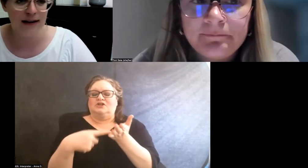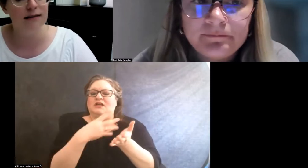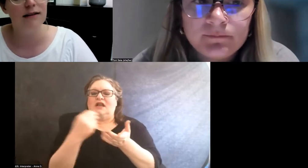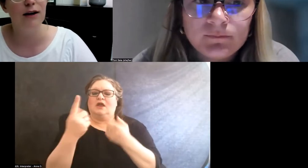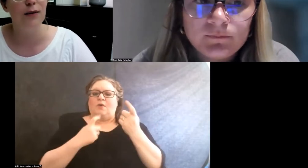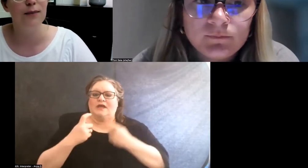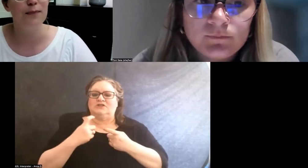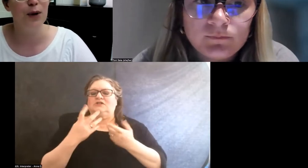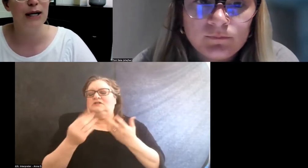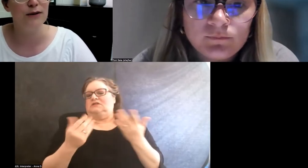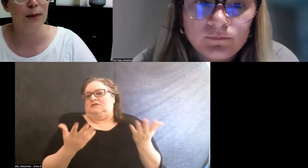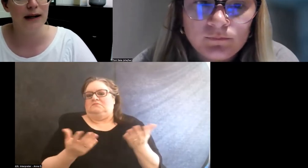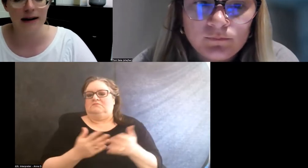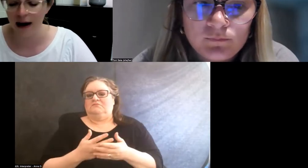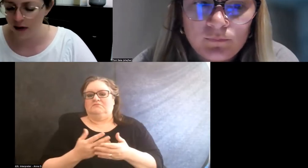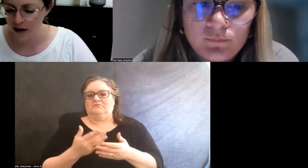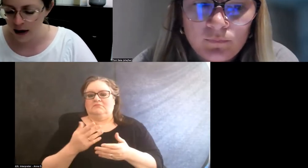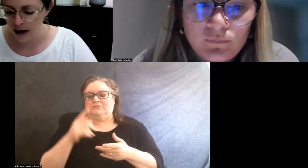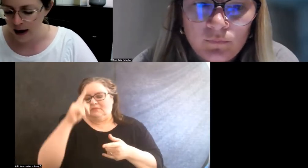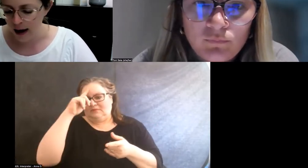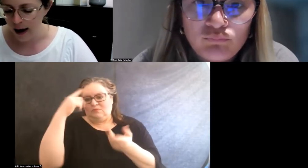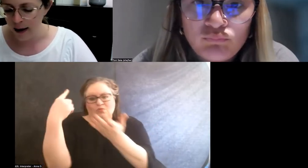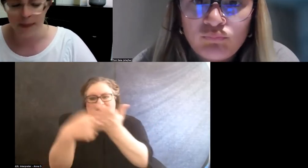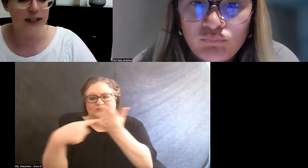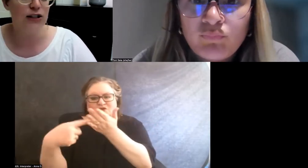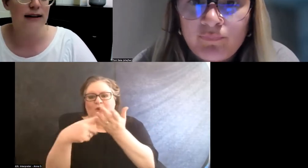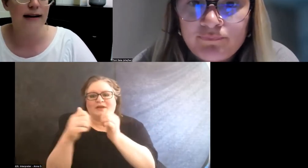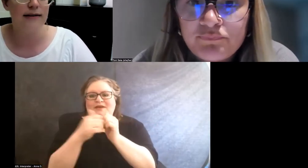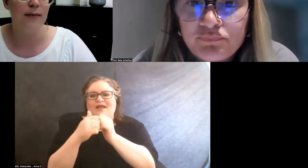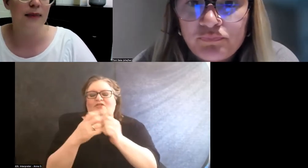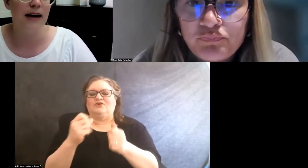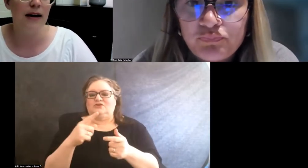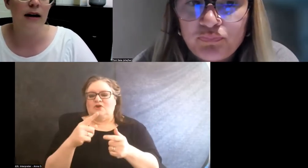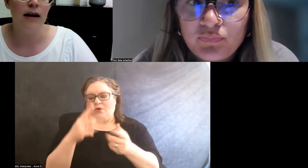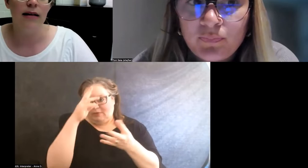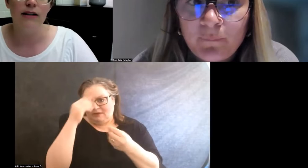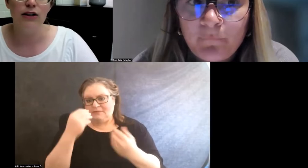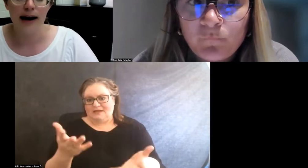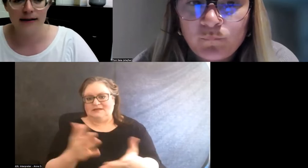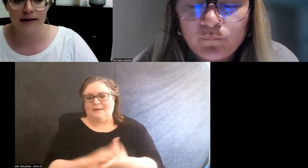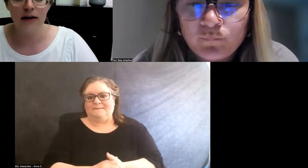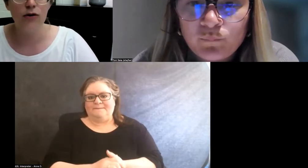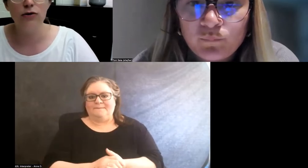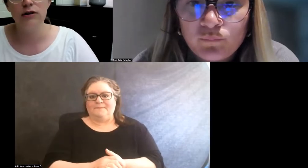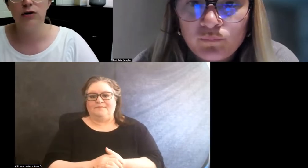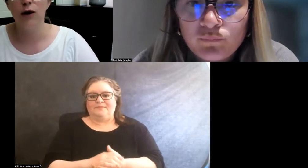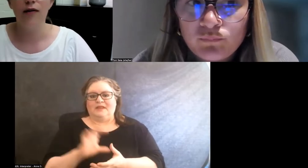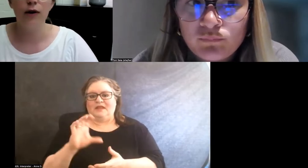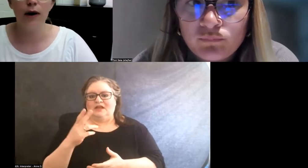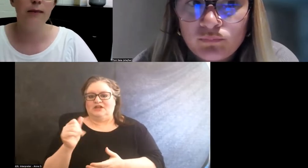and, you know, brainstorming together. But just a heads up that the chat is closed to everyone,